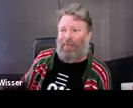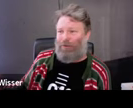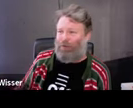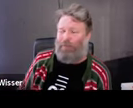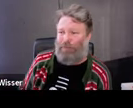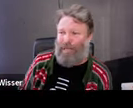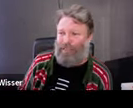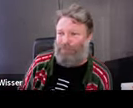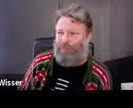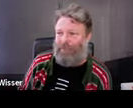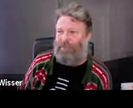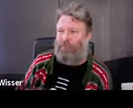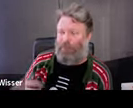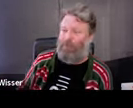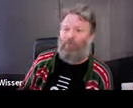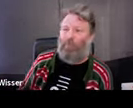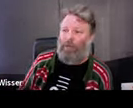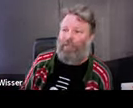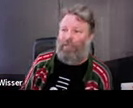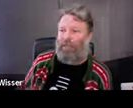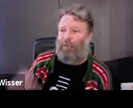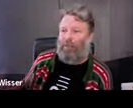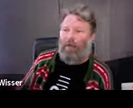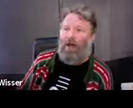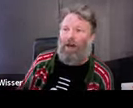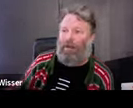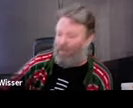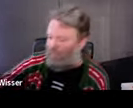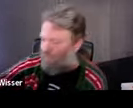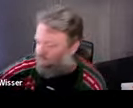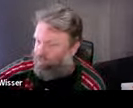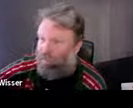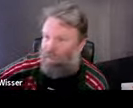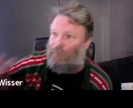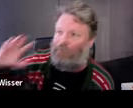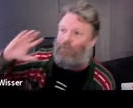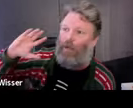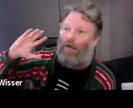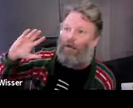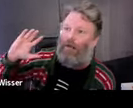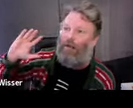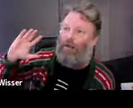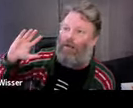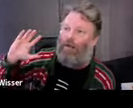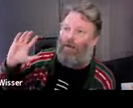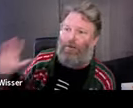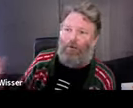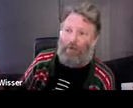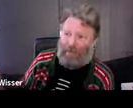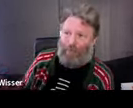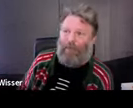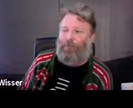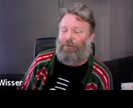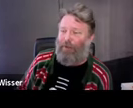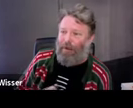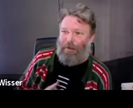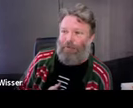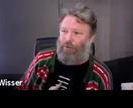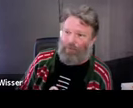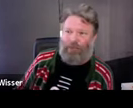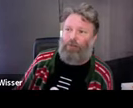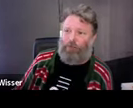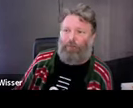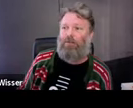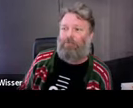volunteer ladies and they cooked up this massive feast, using weeds and